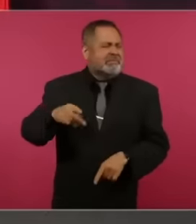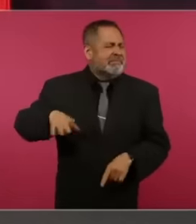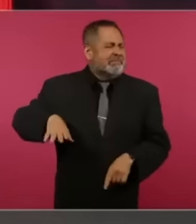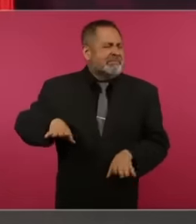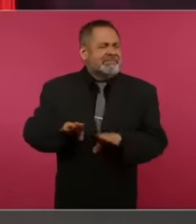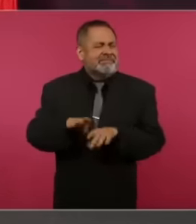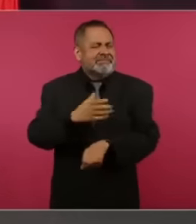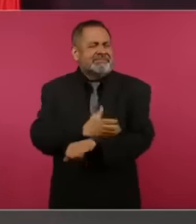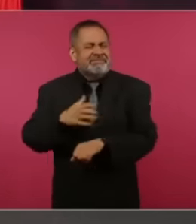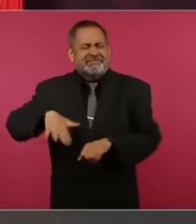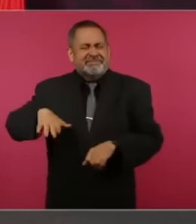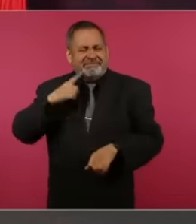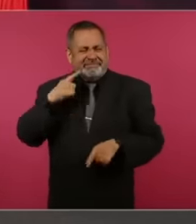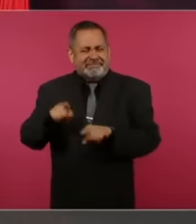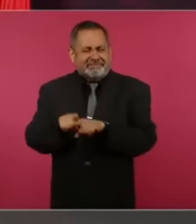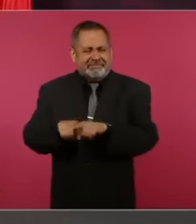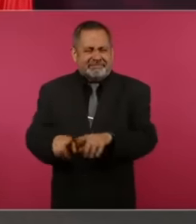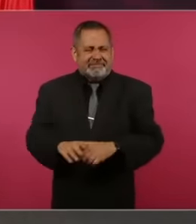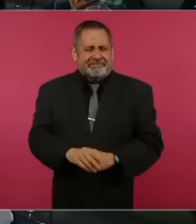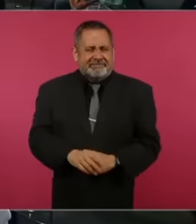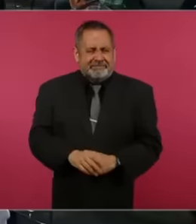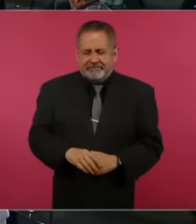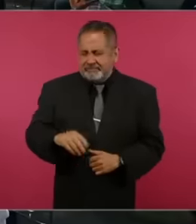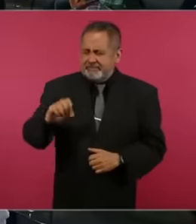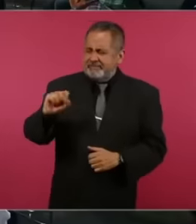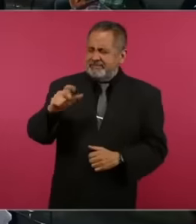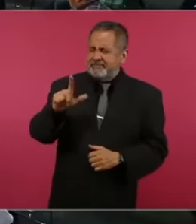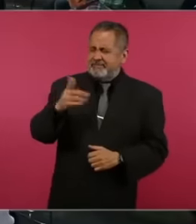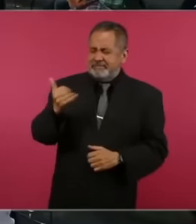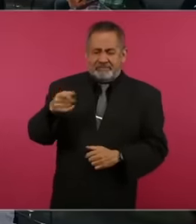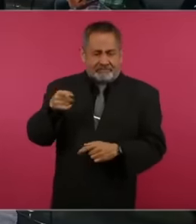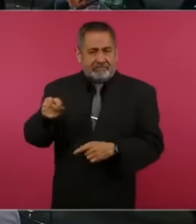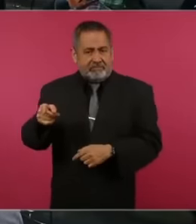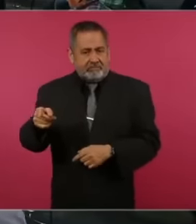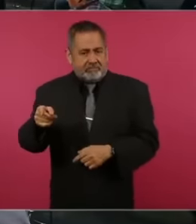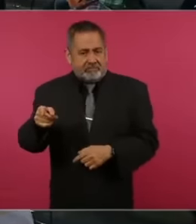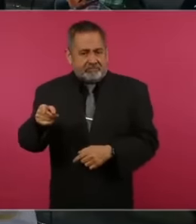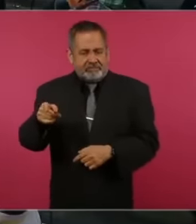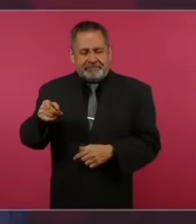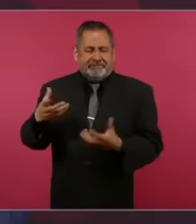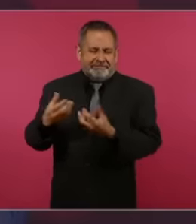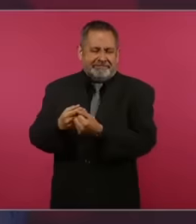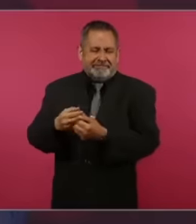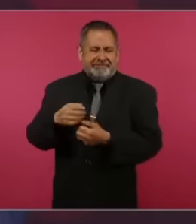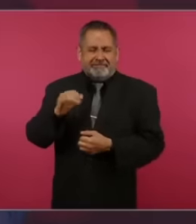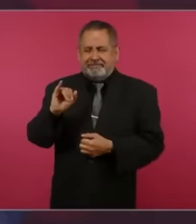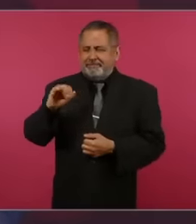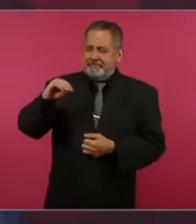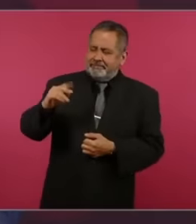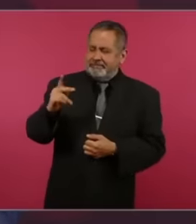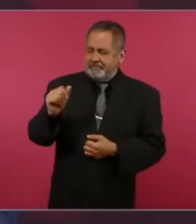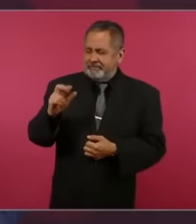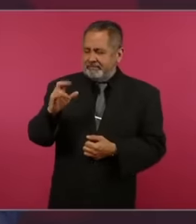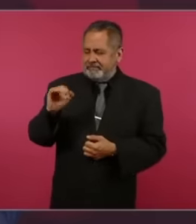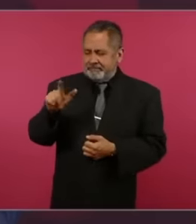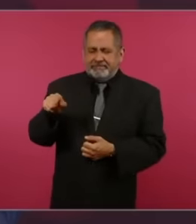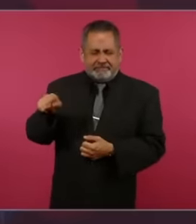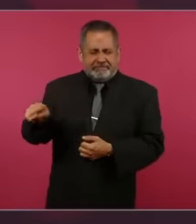us who is from Imparcial, what